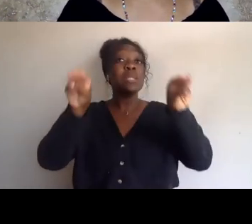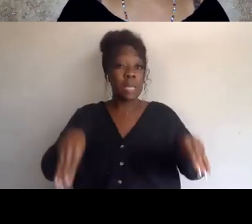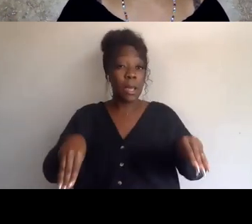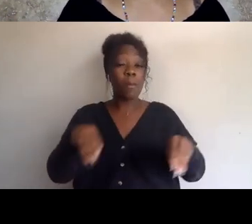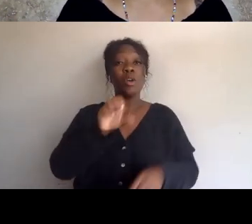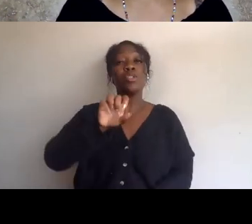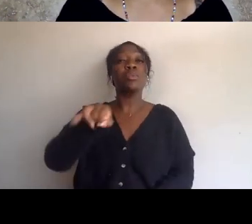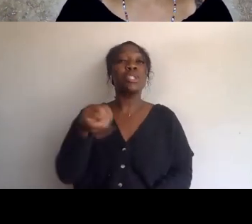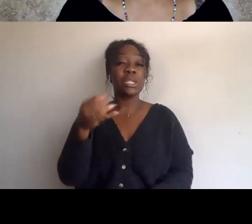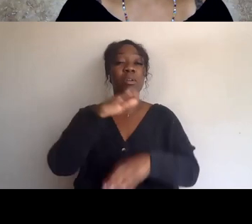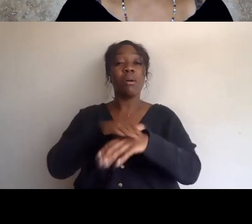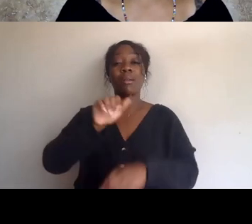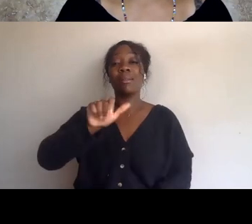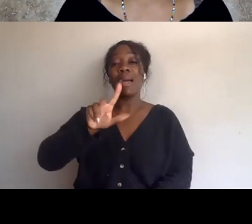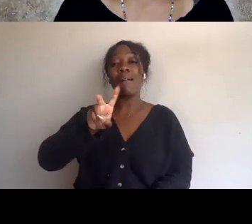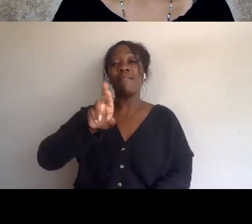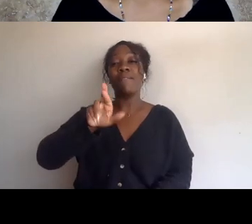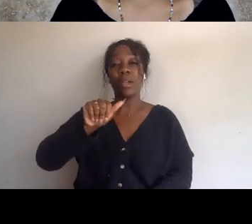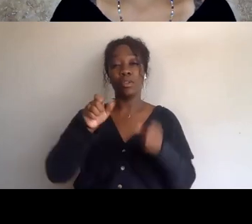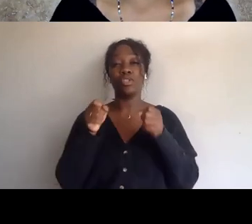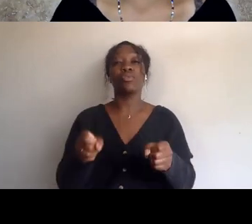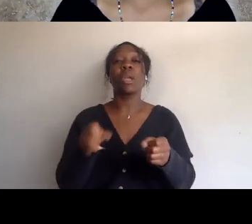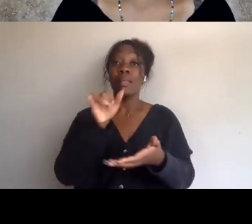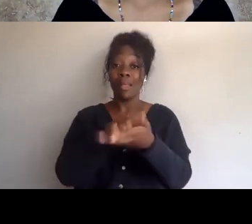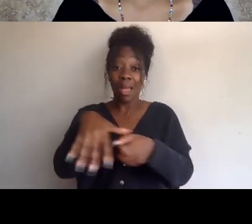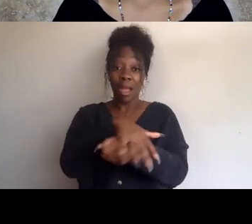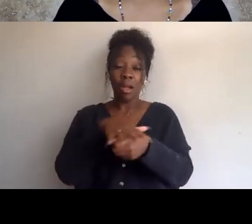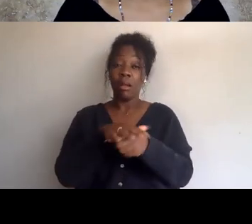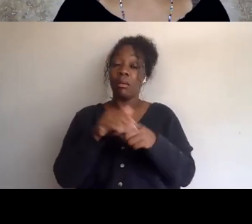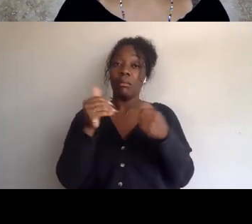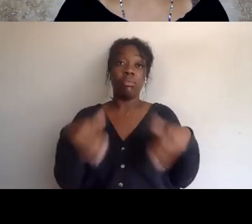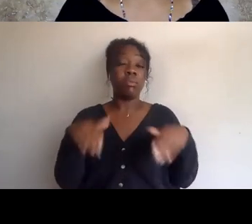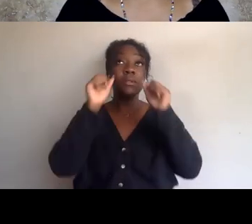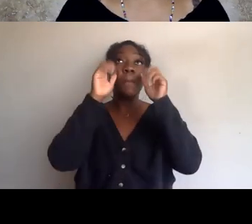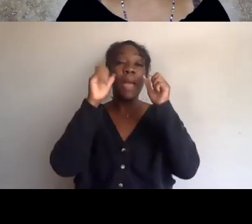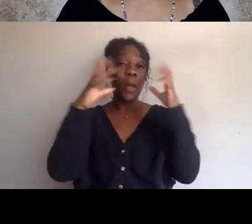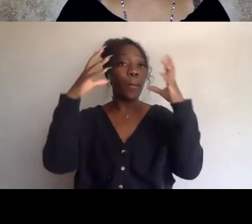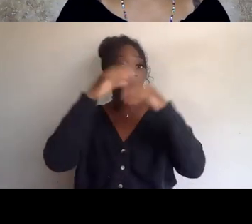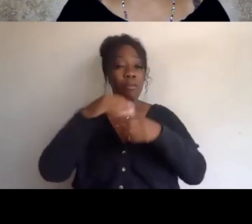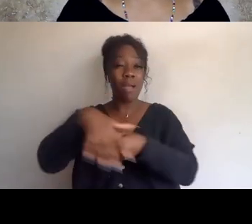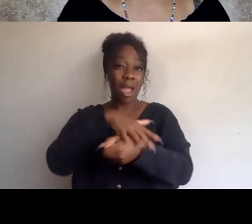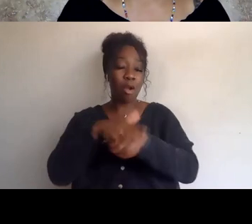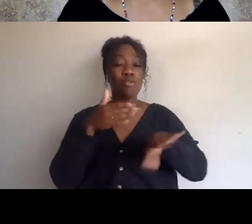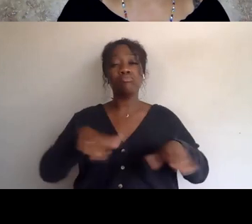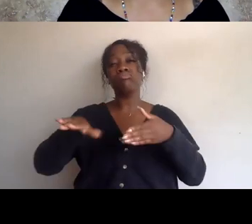and so you all know that that's a wonderful area to walk around, it's gonna be up from tomorrow,